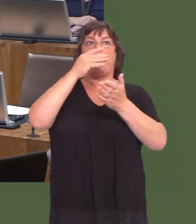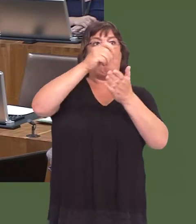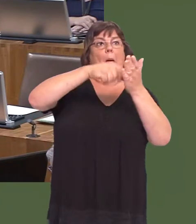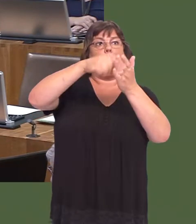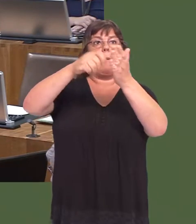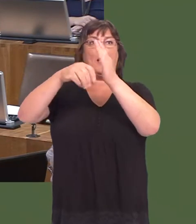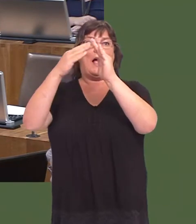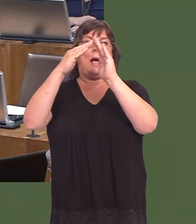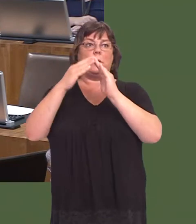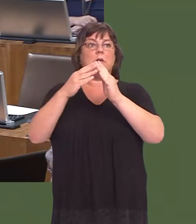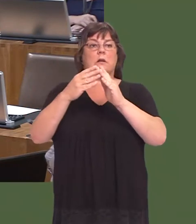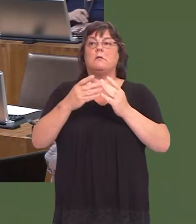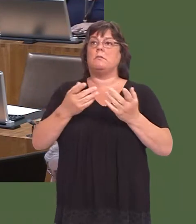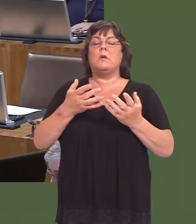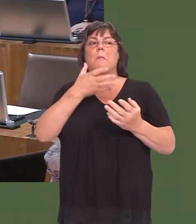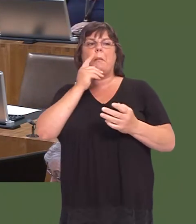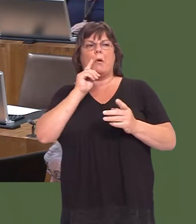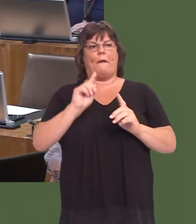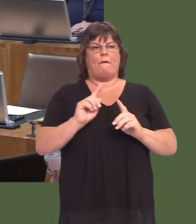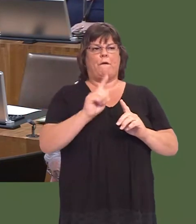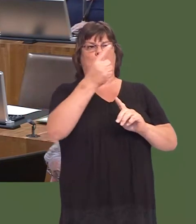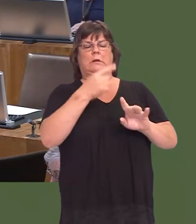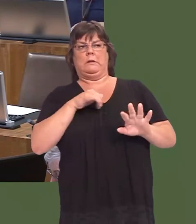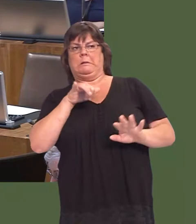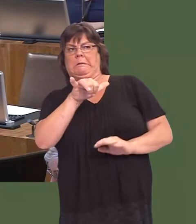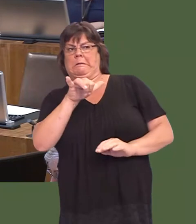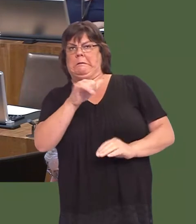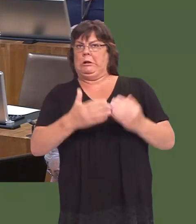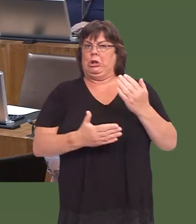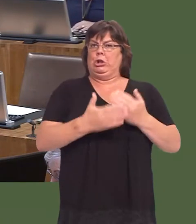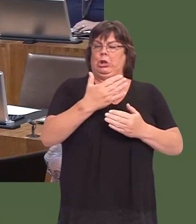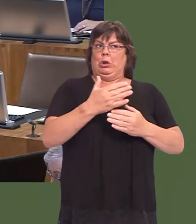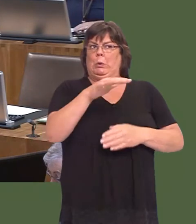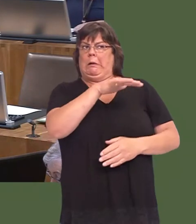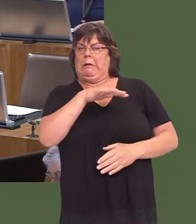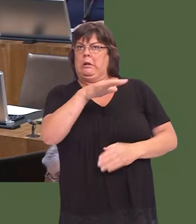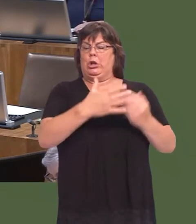So, whereas people will inevitably have concerns about something new in the area, what we know